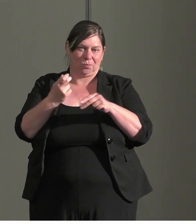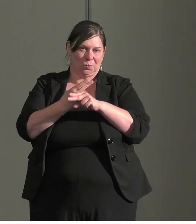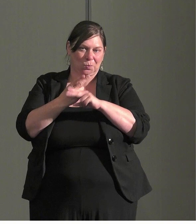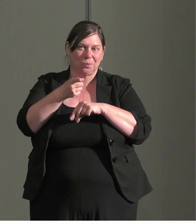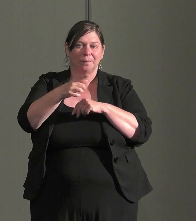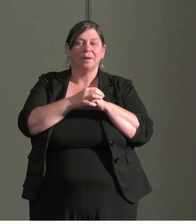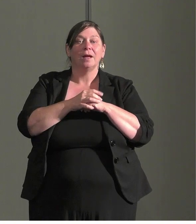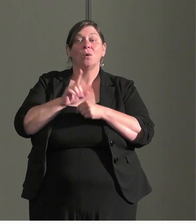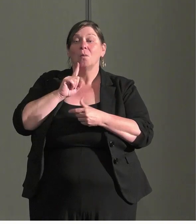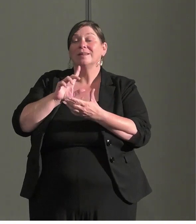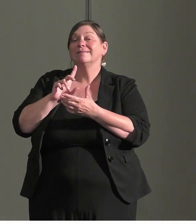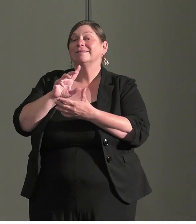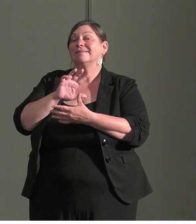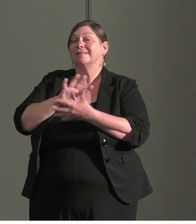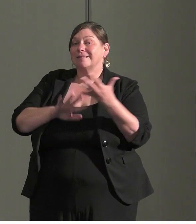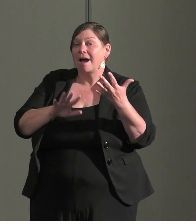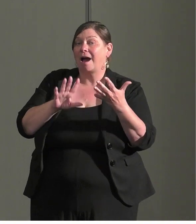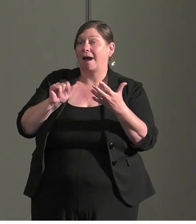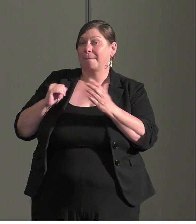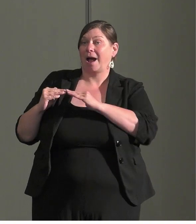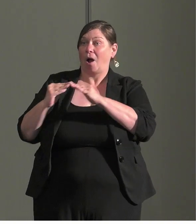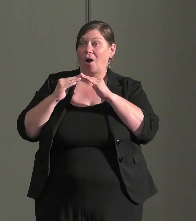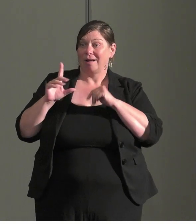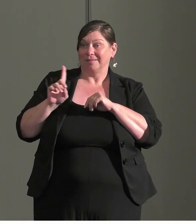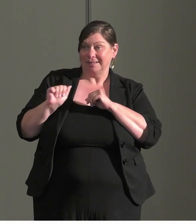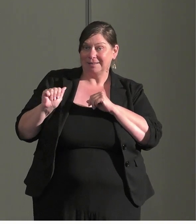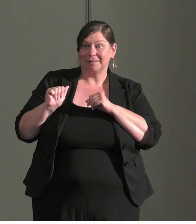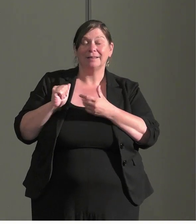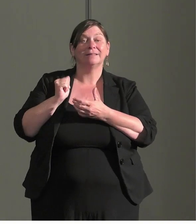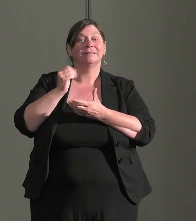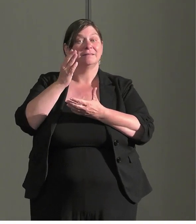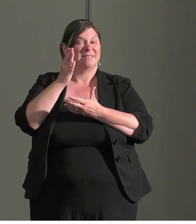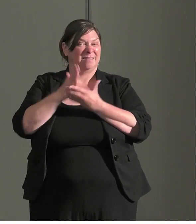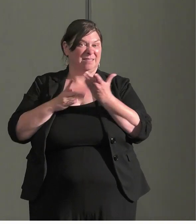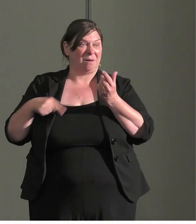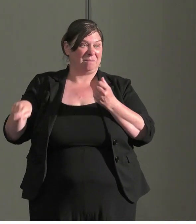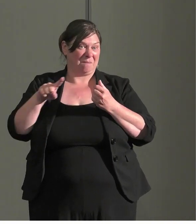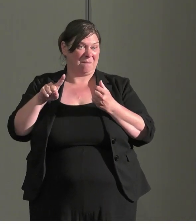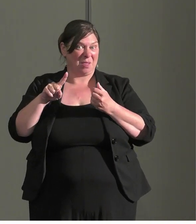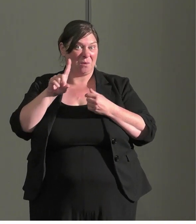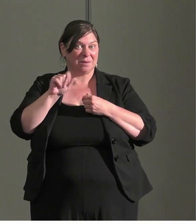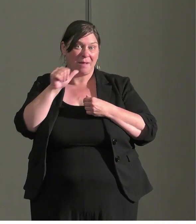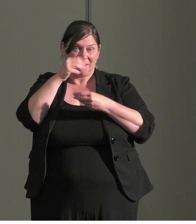colleagues with disabilities including some that did not publicly disclosed it is built